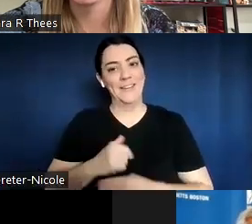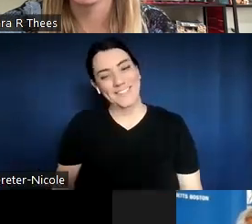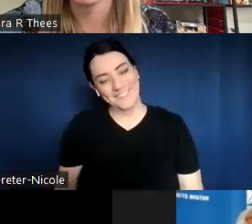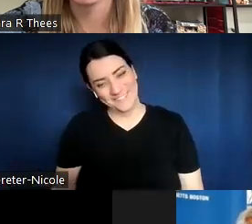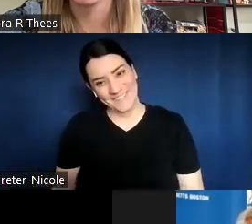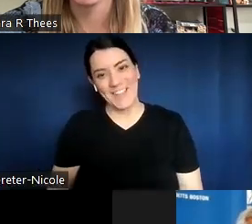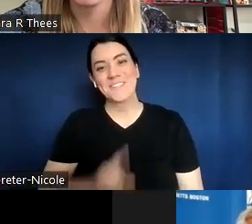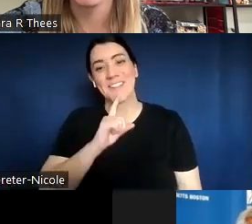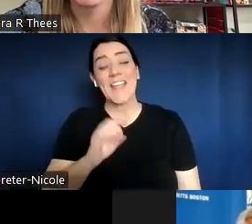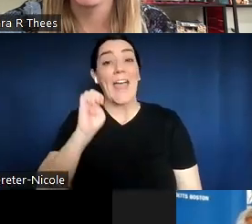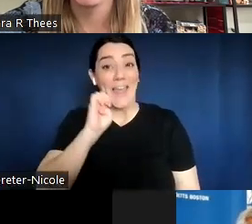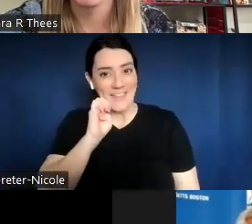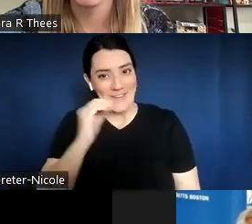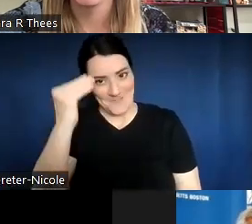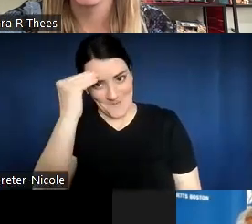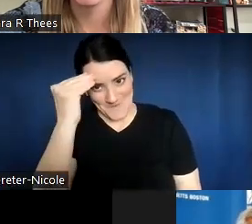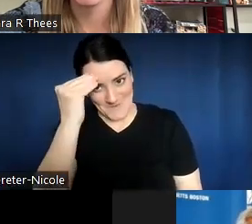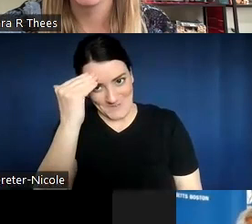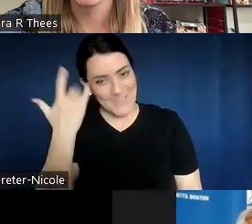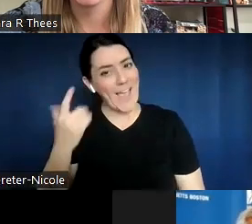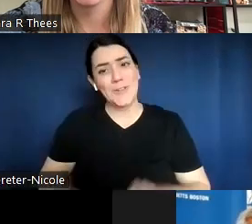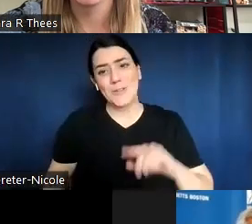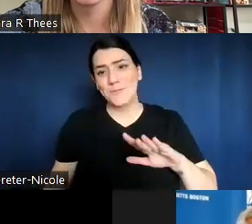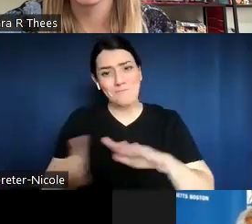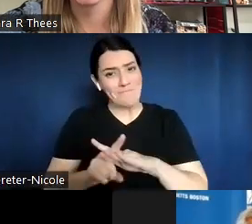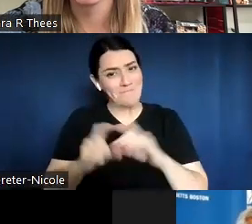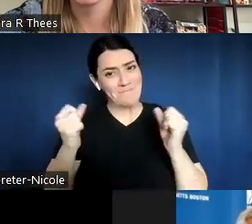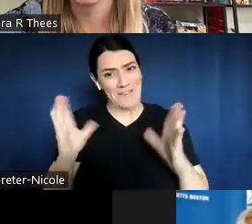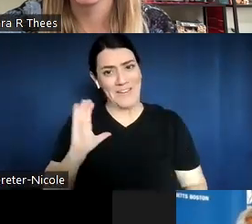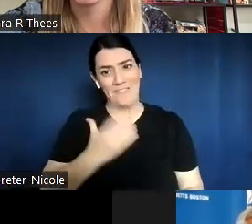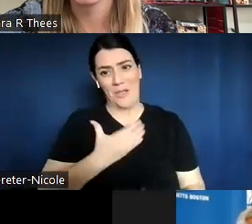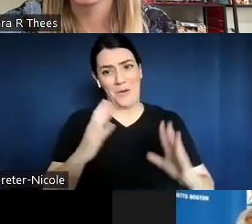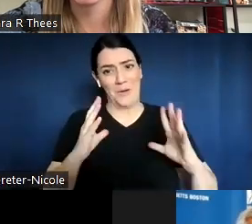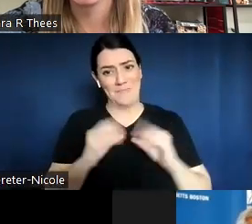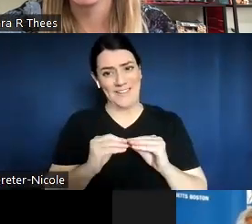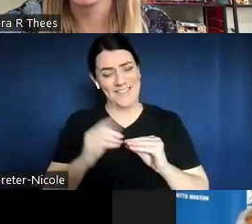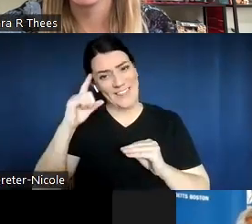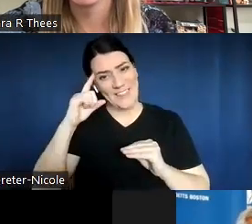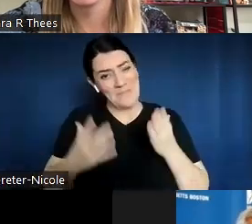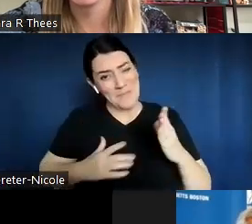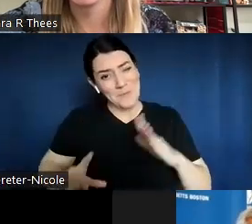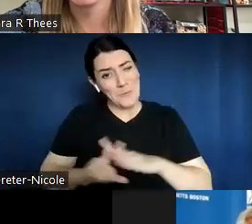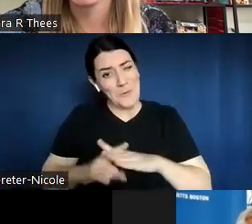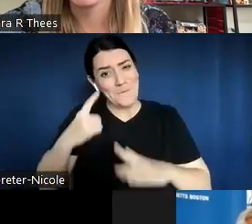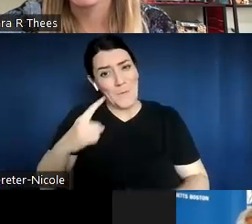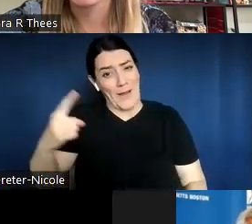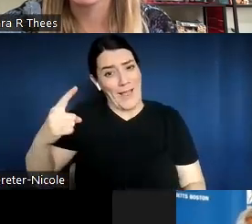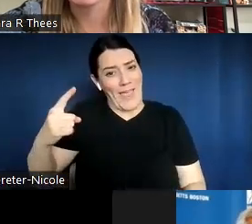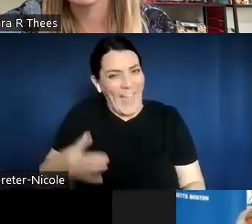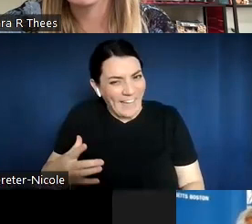Ellie will know, I couldn't make it to a lot of the meetings. I think maybe I made it to a third or a half of the meetings that we had, which made me